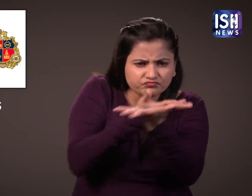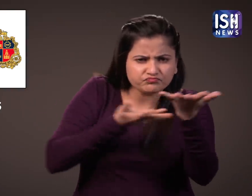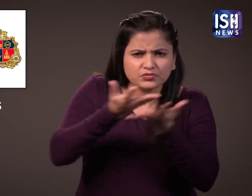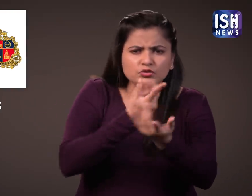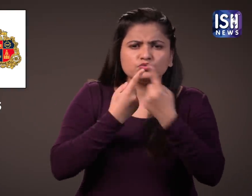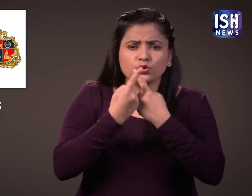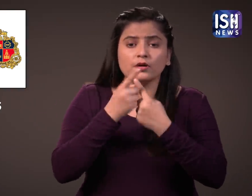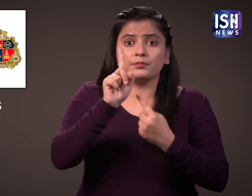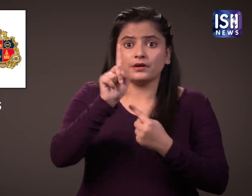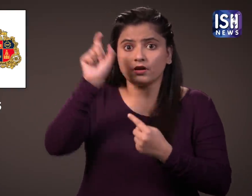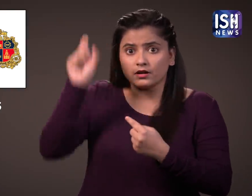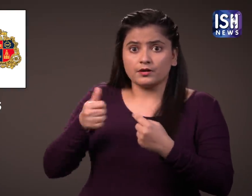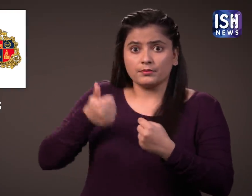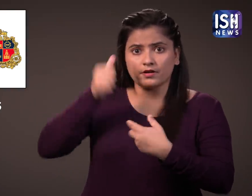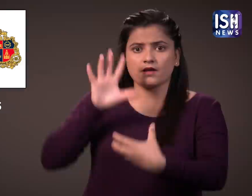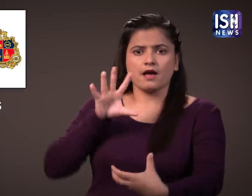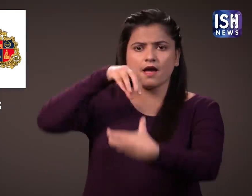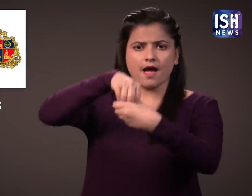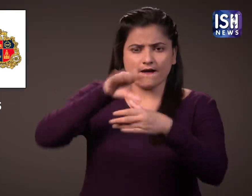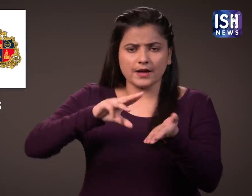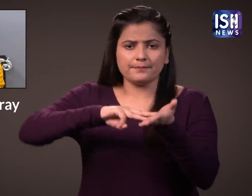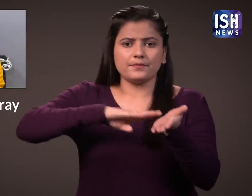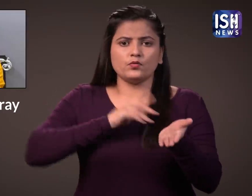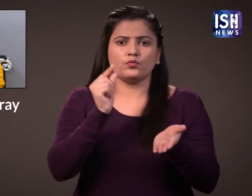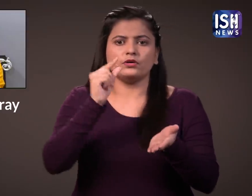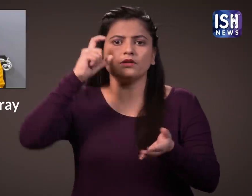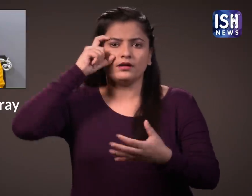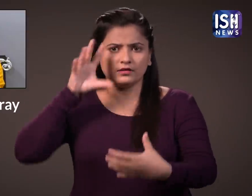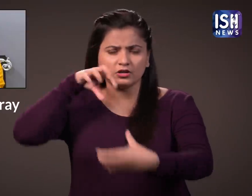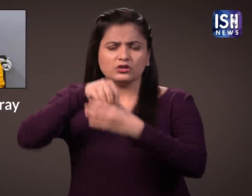met recently for a discussion. CM Uddhav Thackeray was involved in the meeting